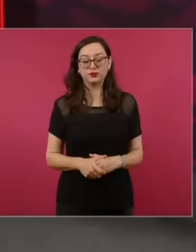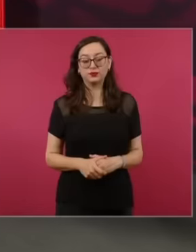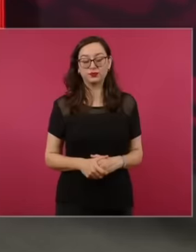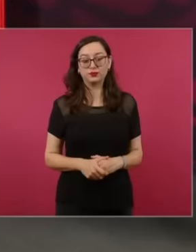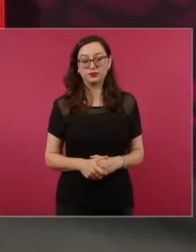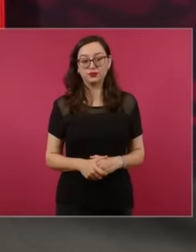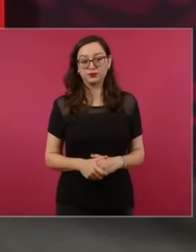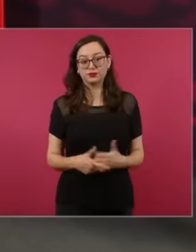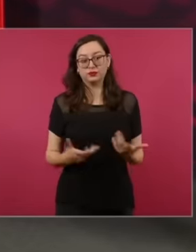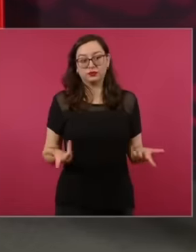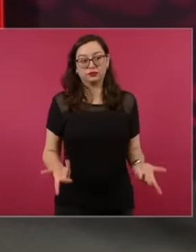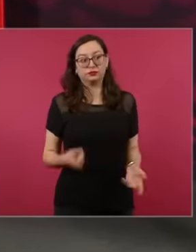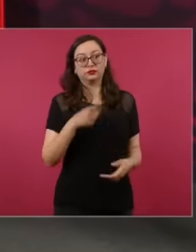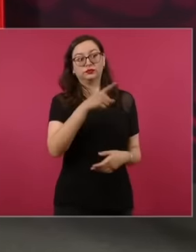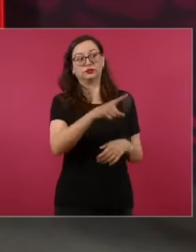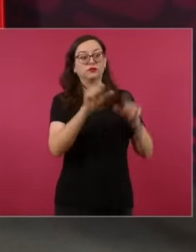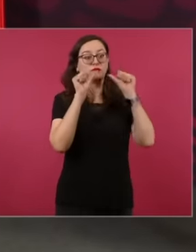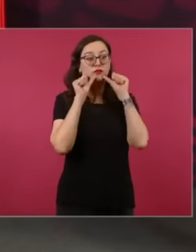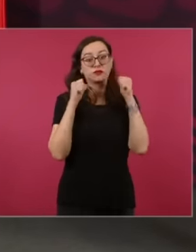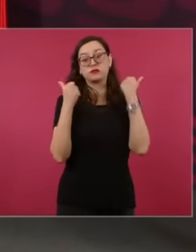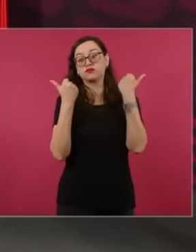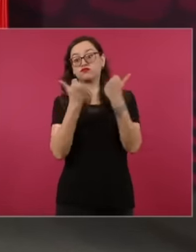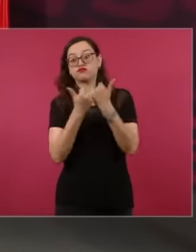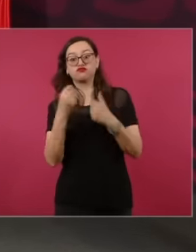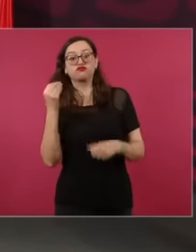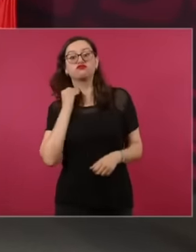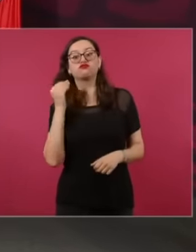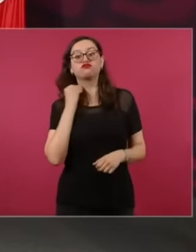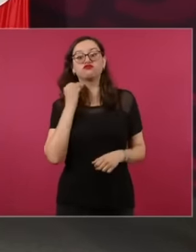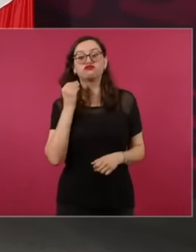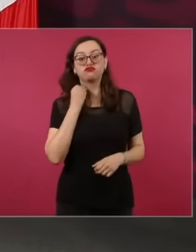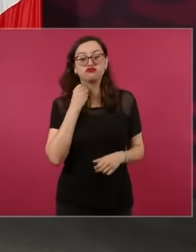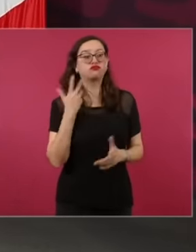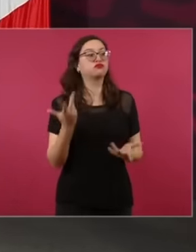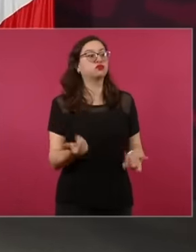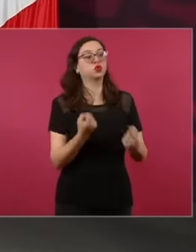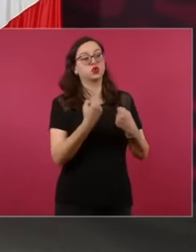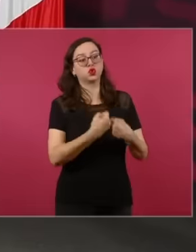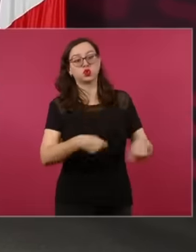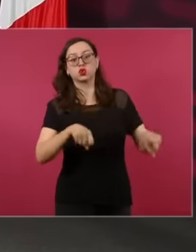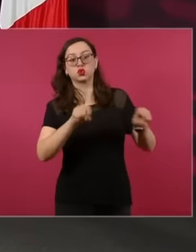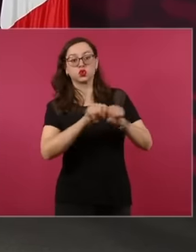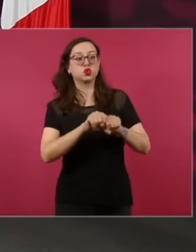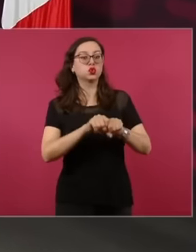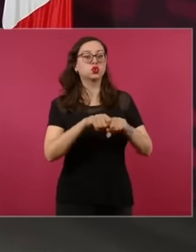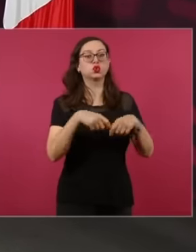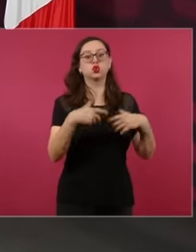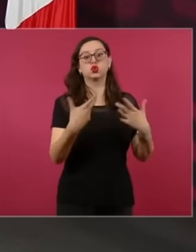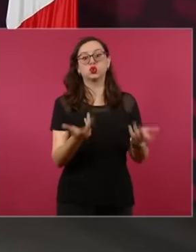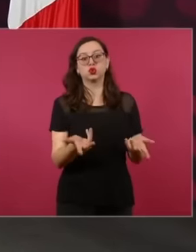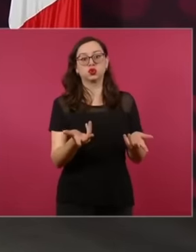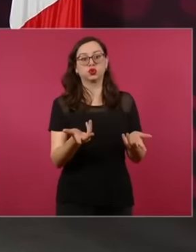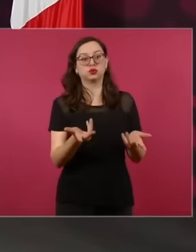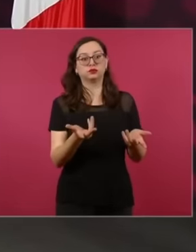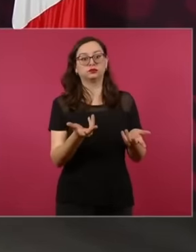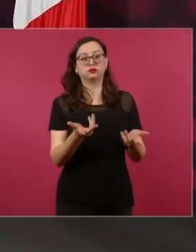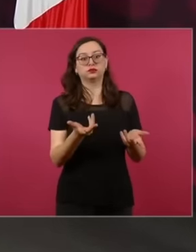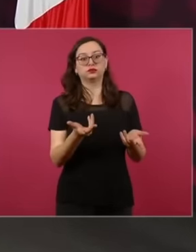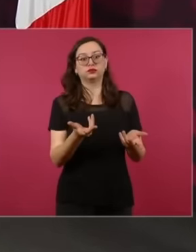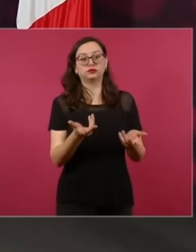of the law societies those of the institute of legal studies of the